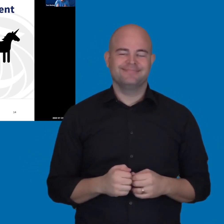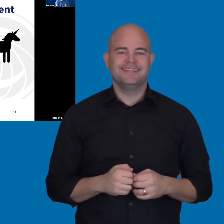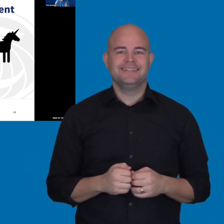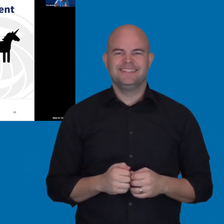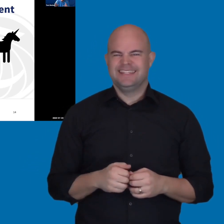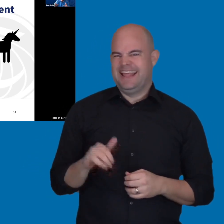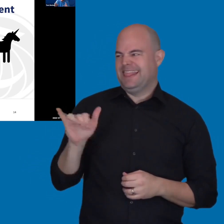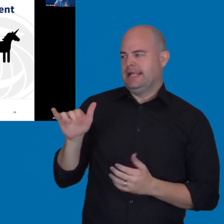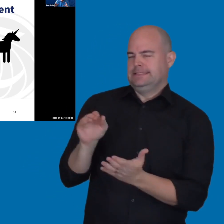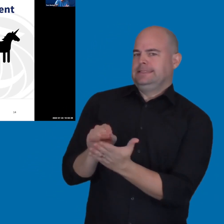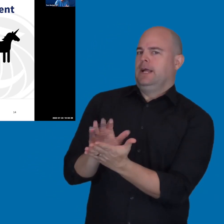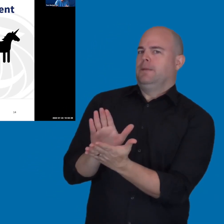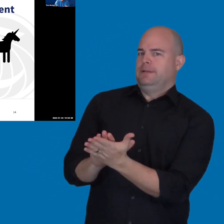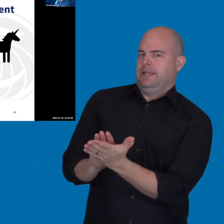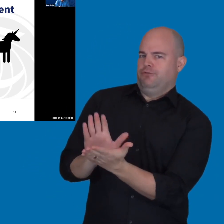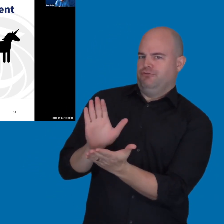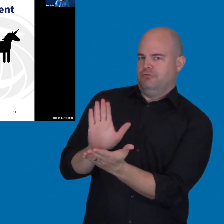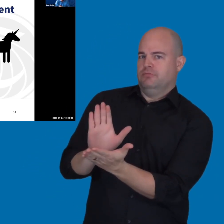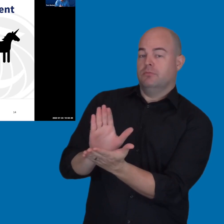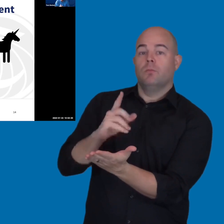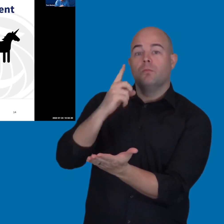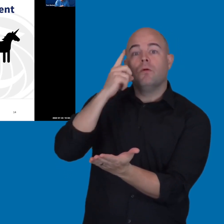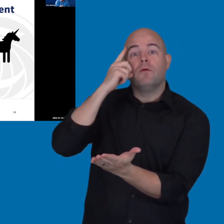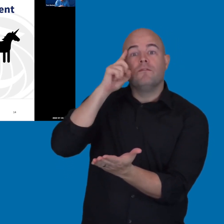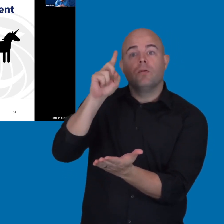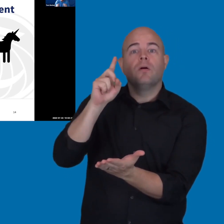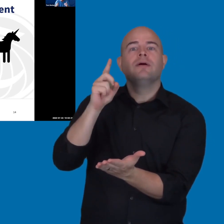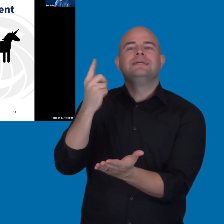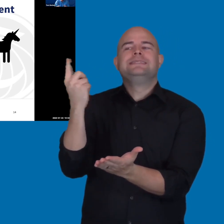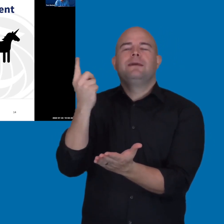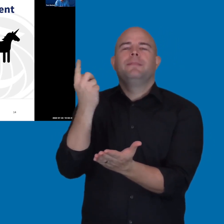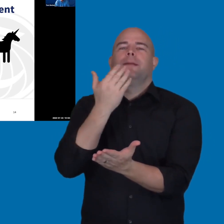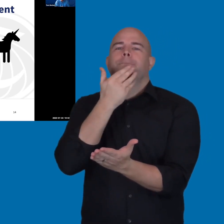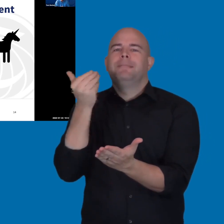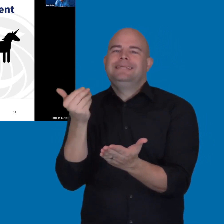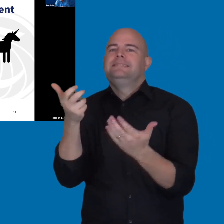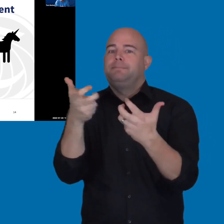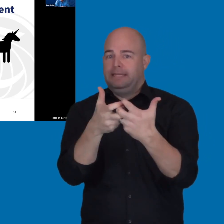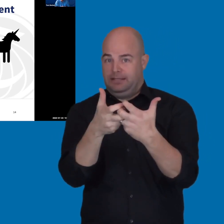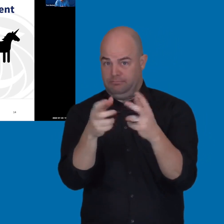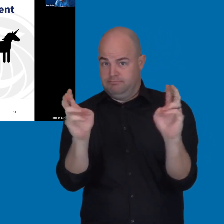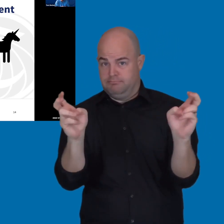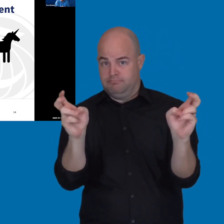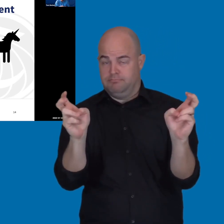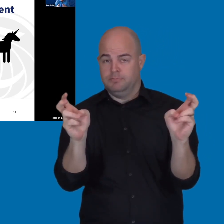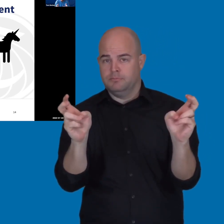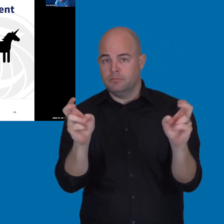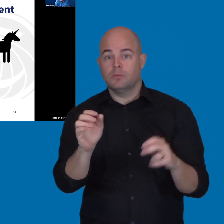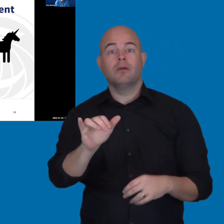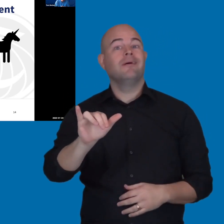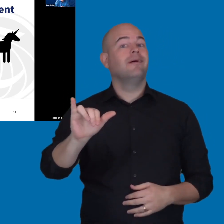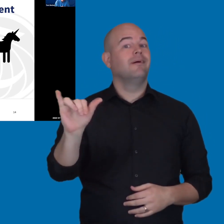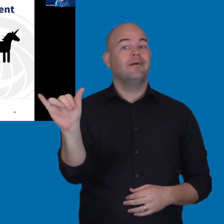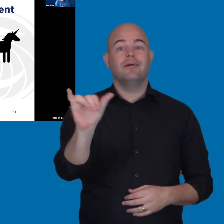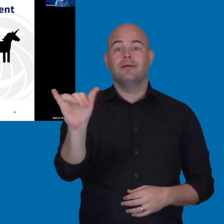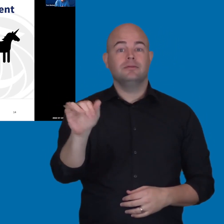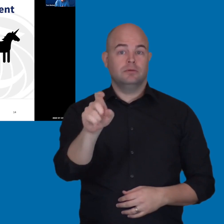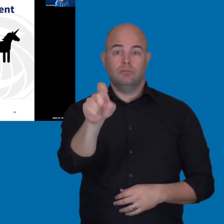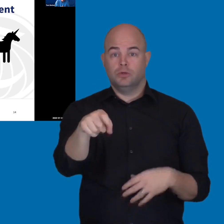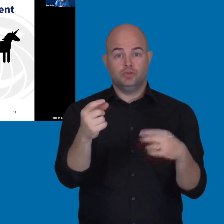And then that's just the documentation for something that best meets. What you also have to do, right --